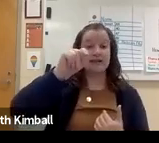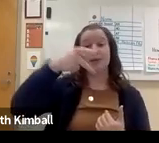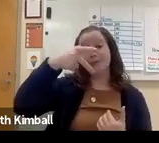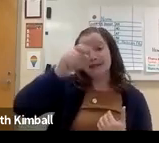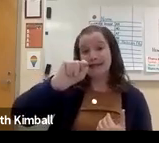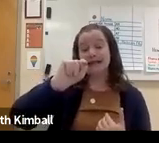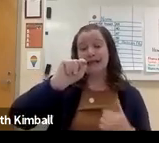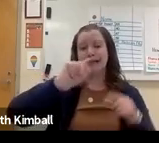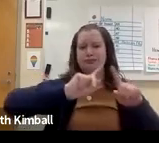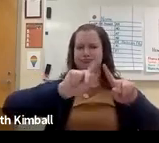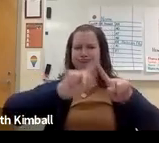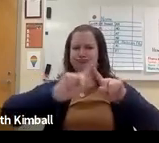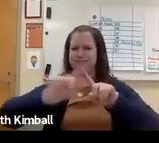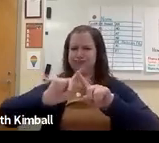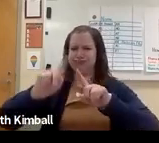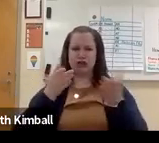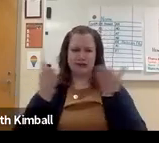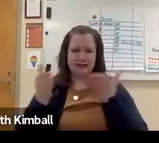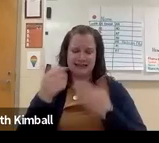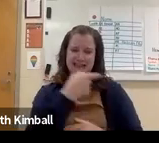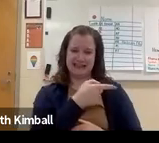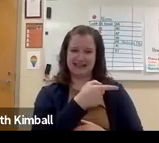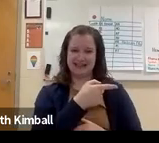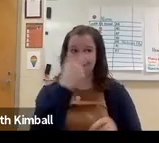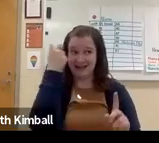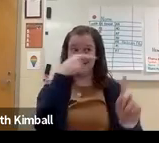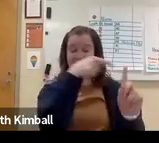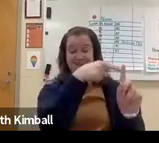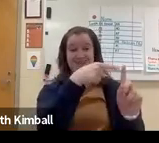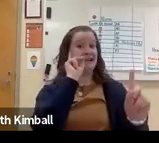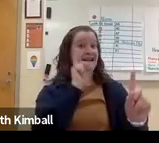They may have OT, PT. There's a variety of services they